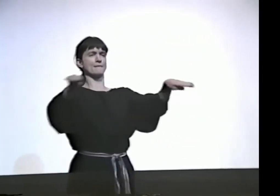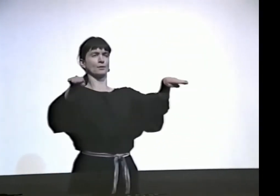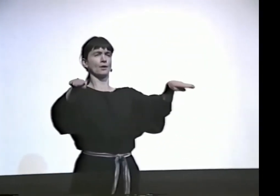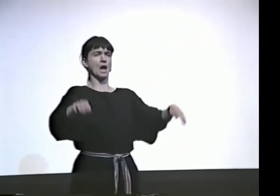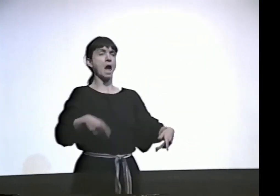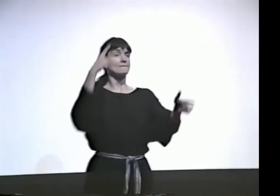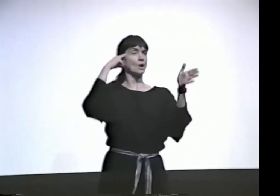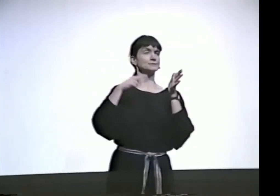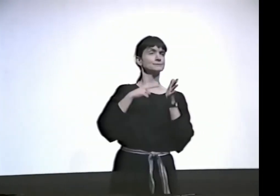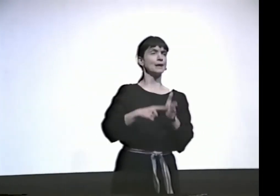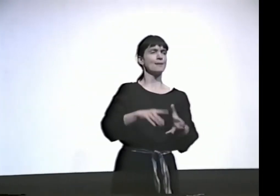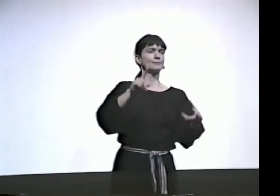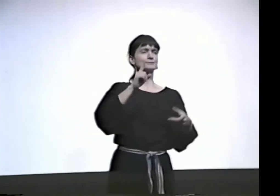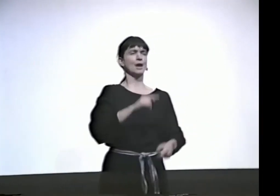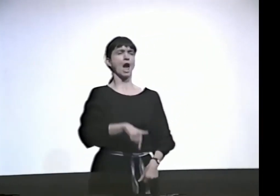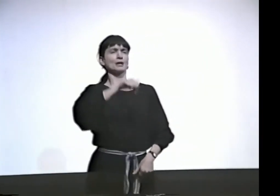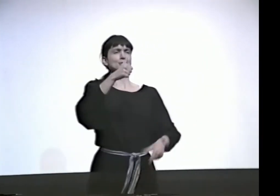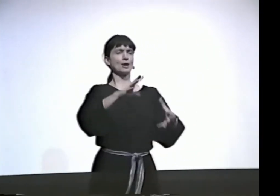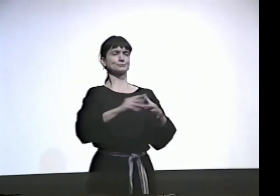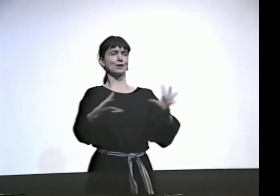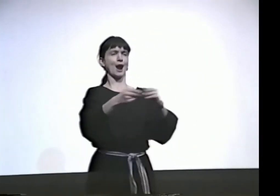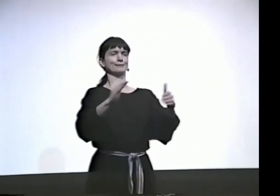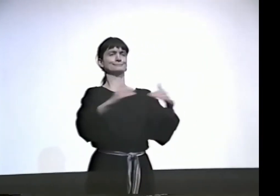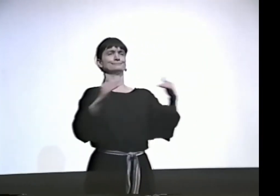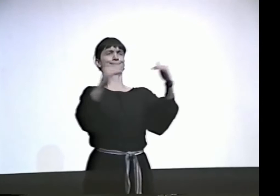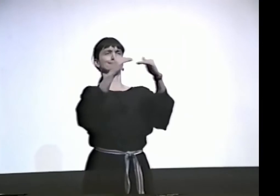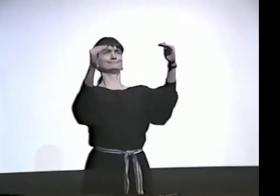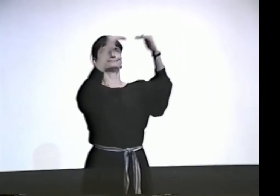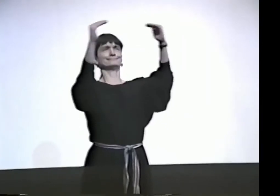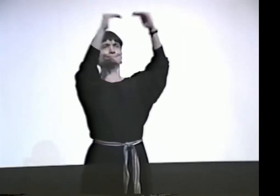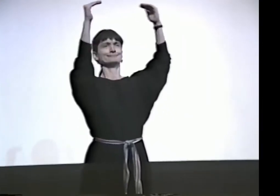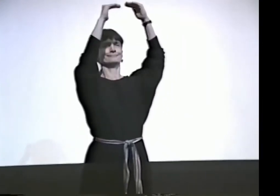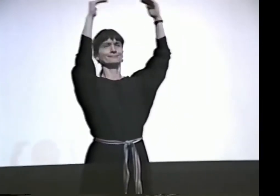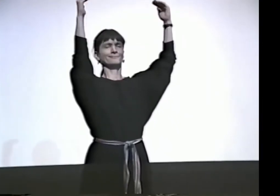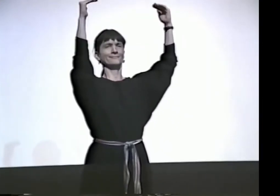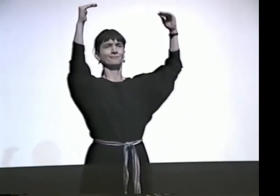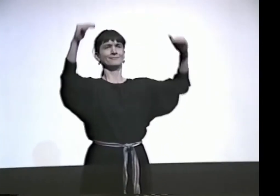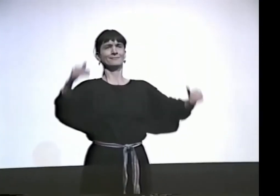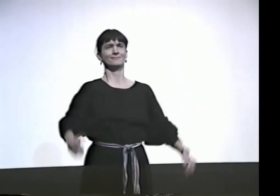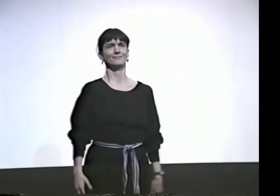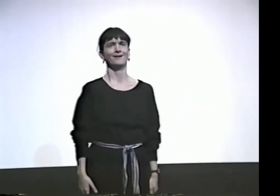ALL THE ROOMS ON THE SAME LEVEL OF A BUILDING. 10 STORIES.